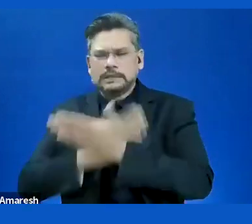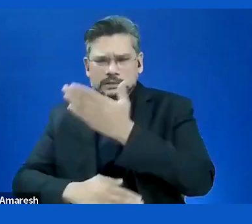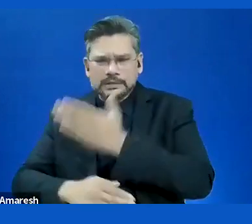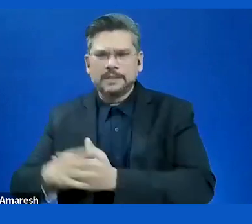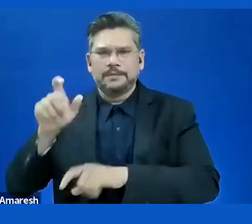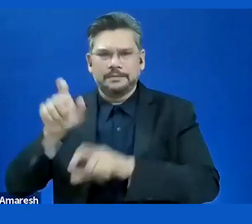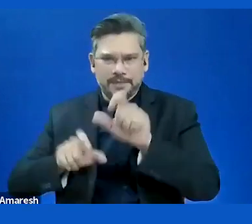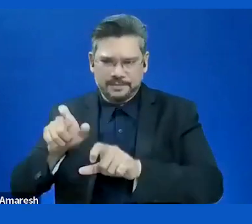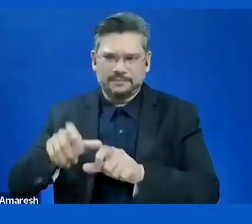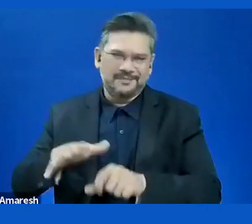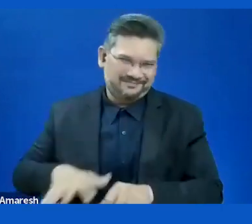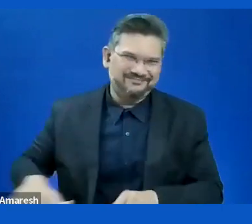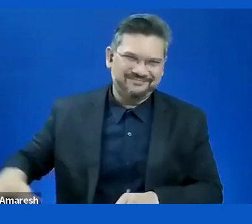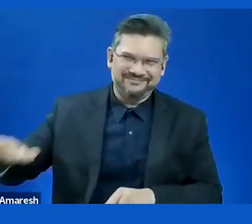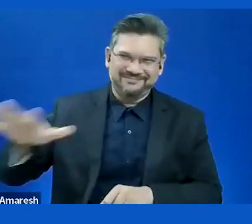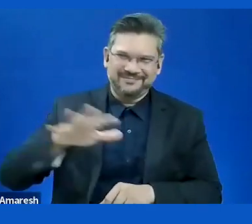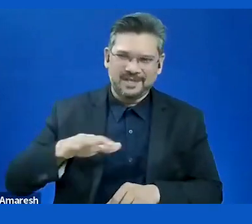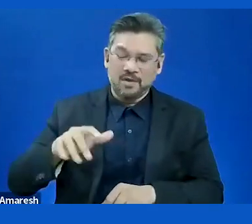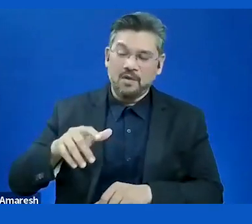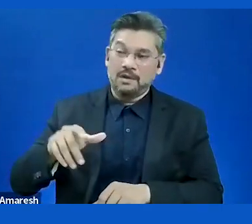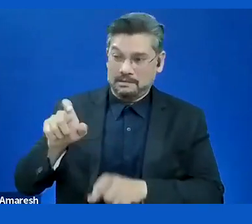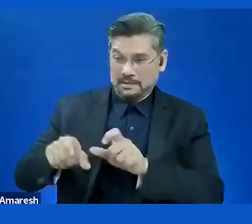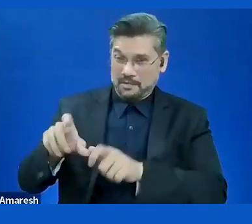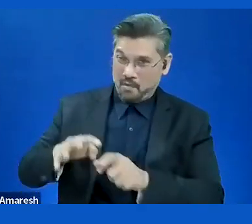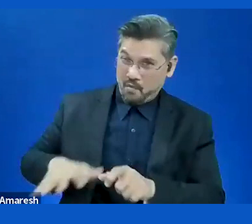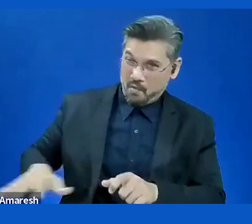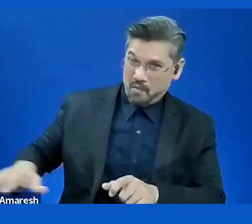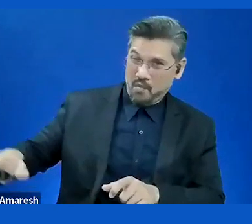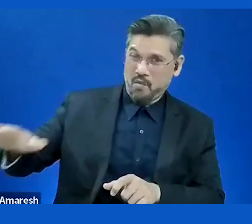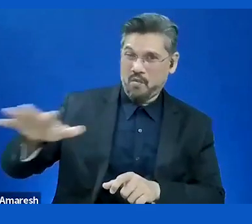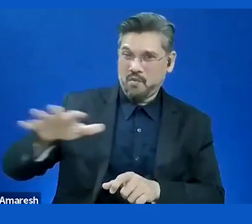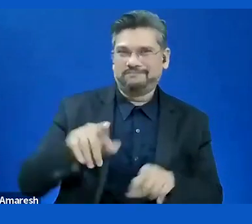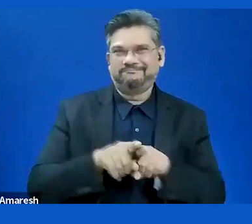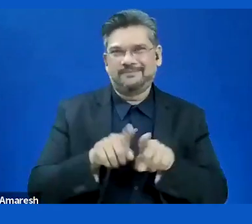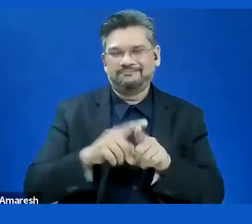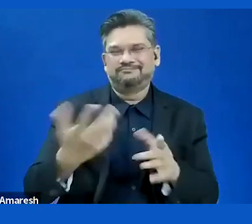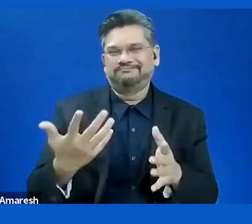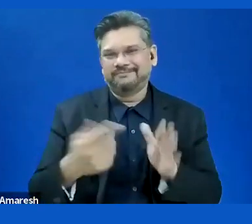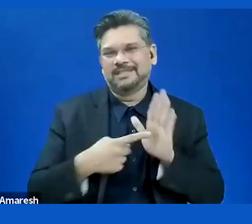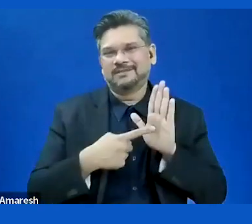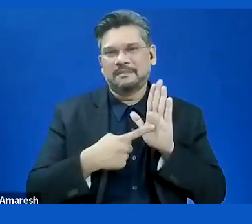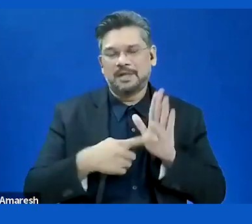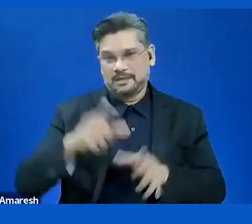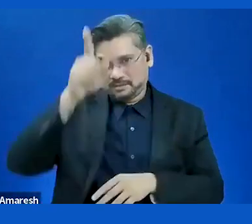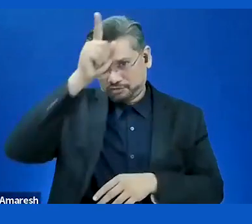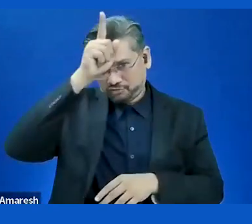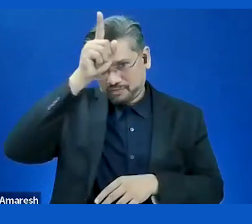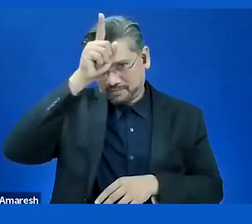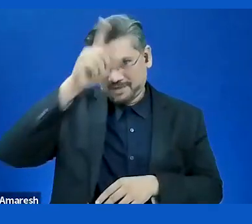needs of all the people living in the country like Germany with which mother language is not Germany.